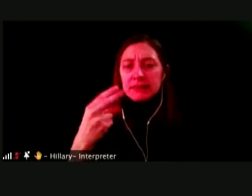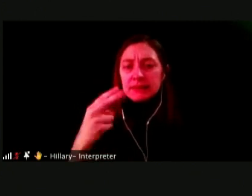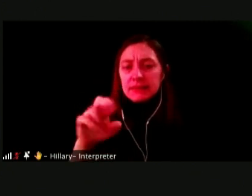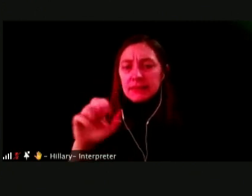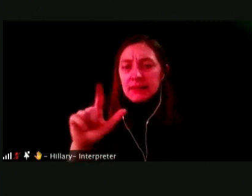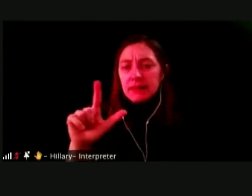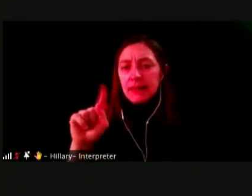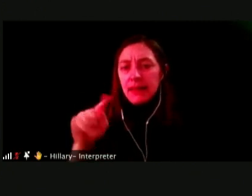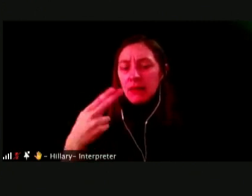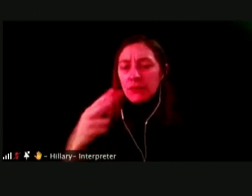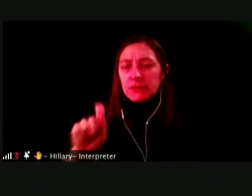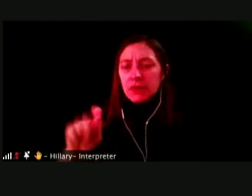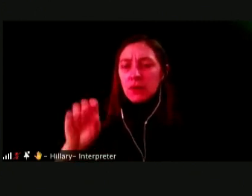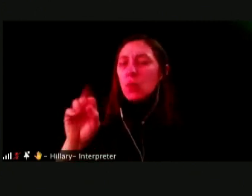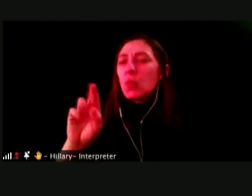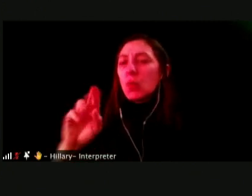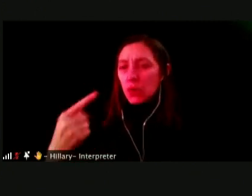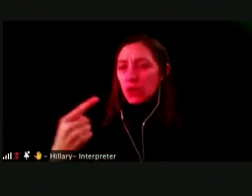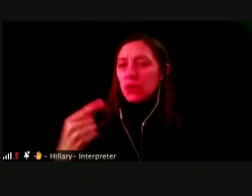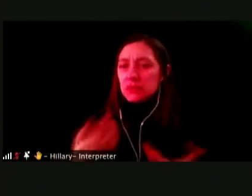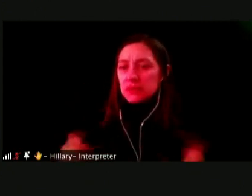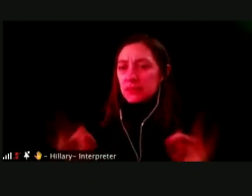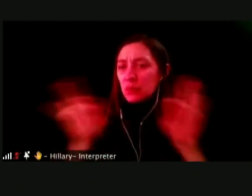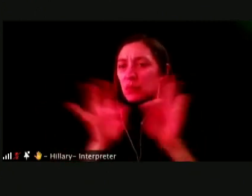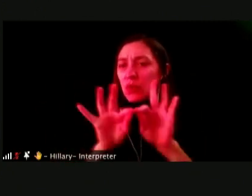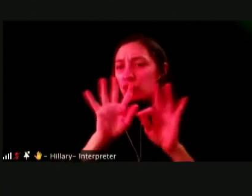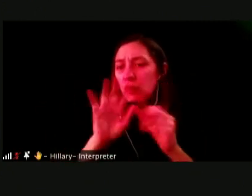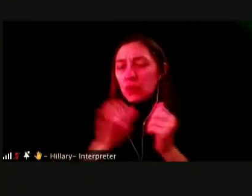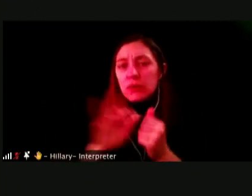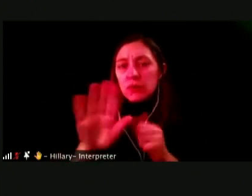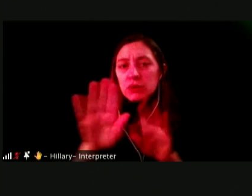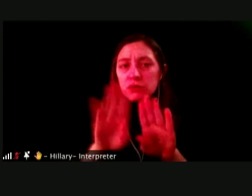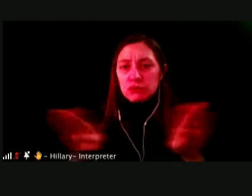FIRST OF ALL, IT'S THE ISSUE OF MAXIMIZING YOUR POTENTIAL.